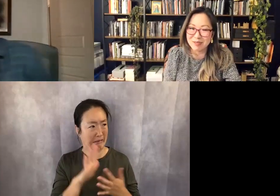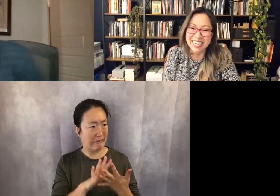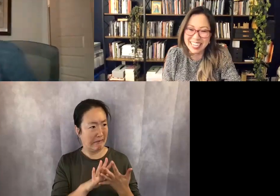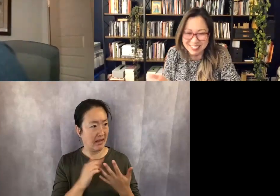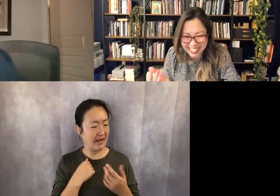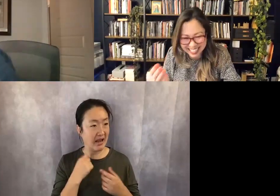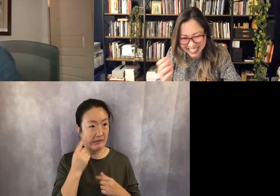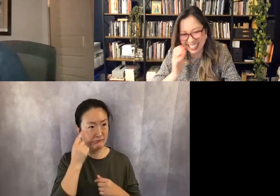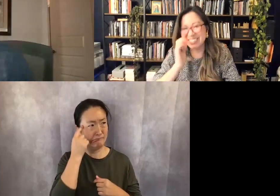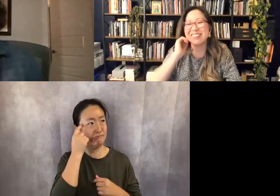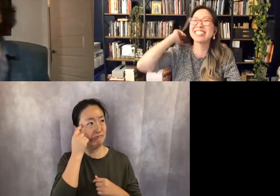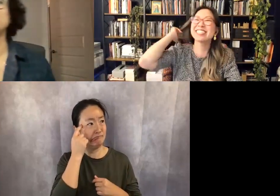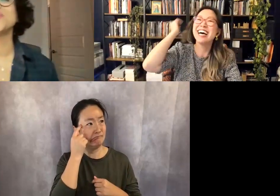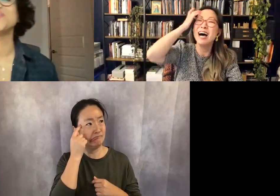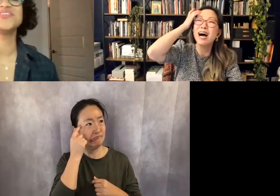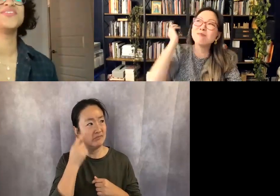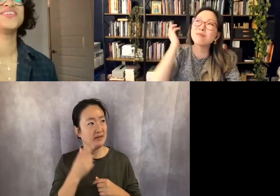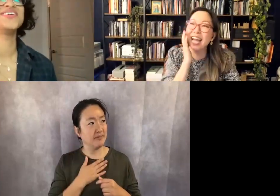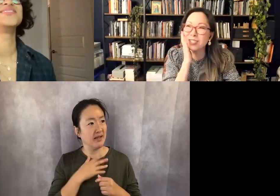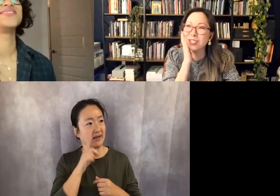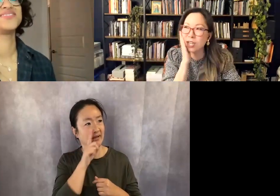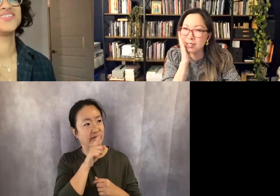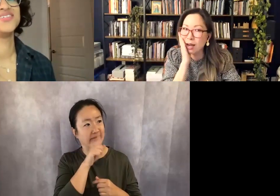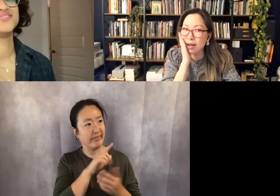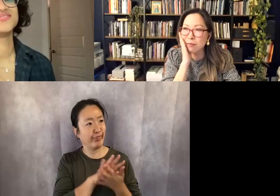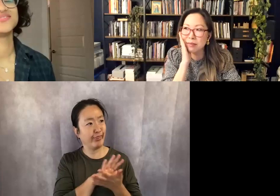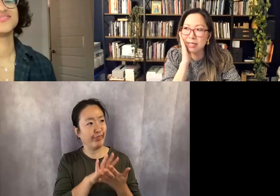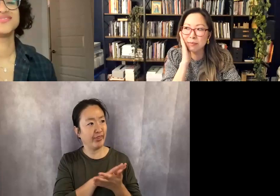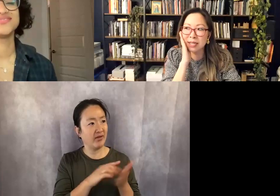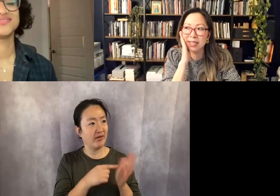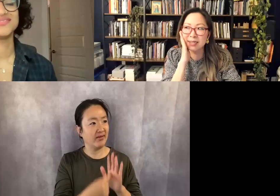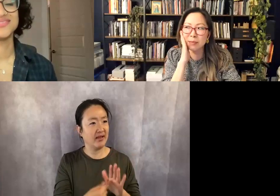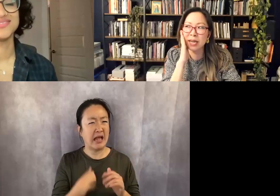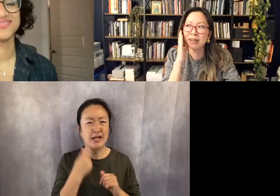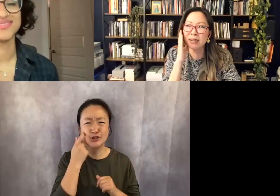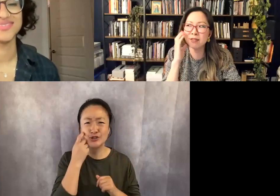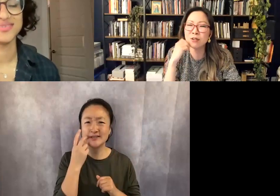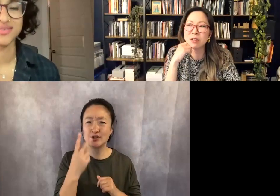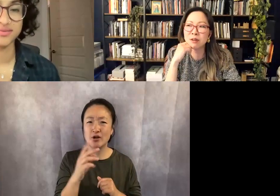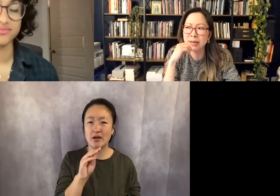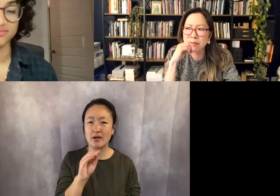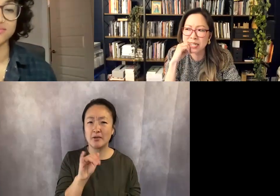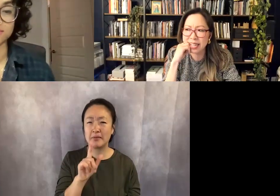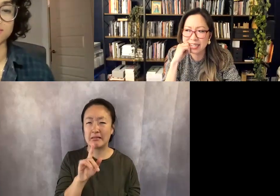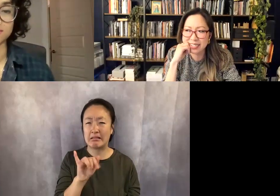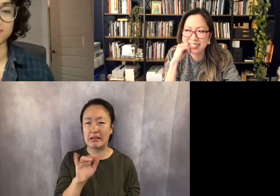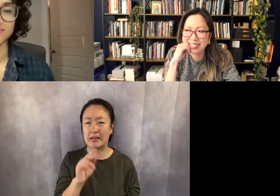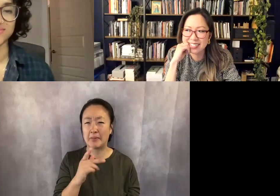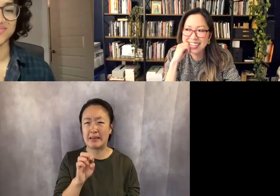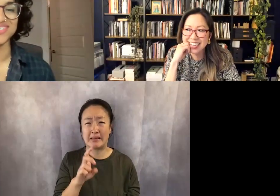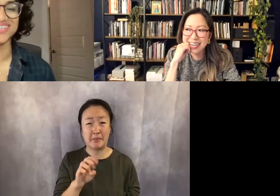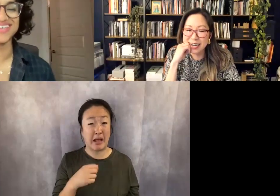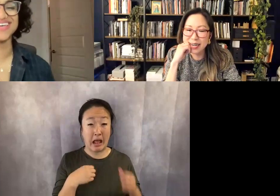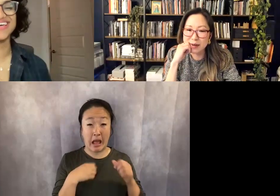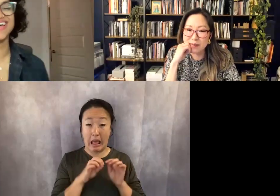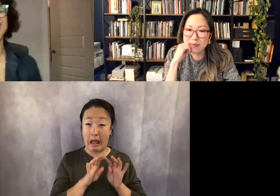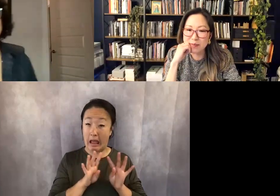No, no, no, no, no, no! I'm like I just saw a millipede, but I don't know if I want that many legs.